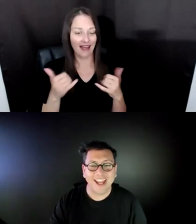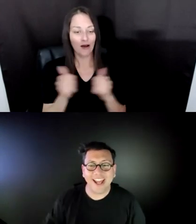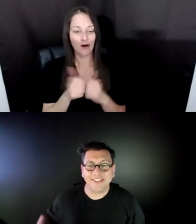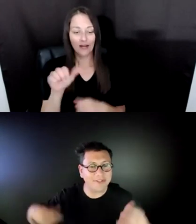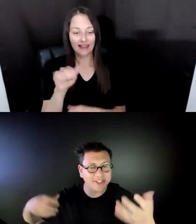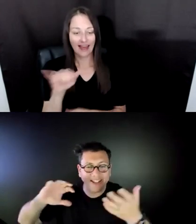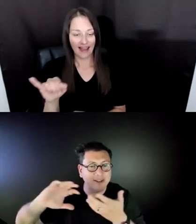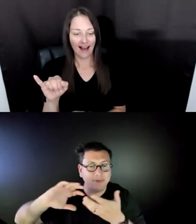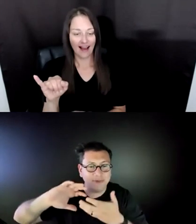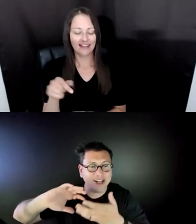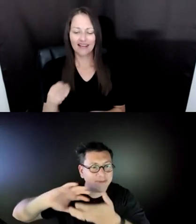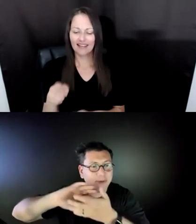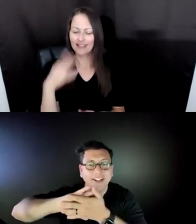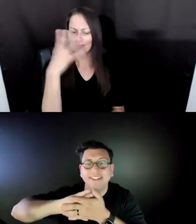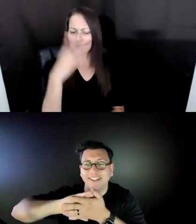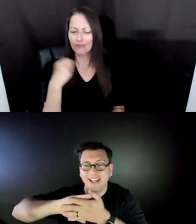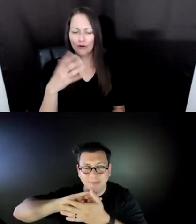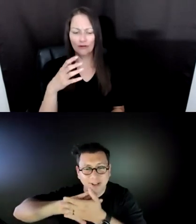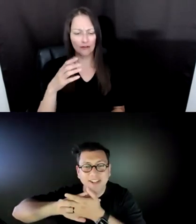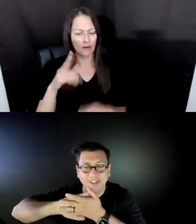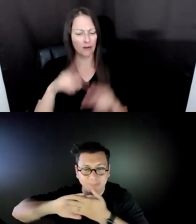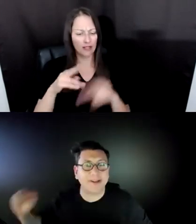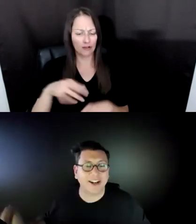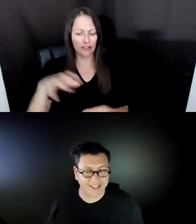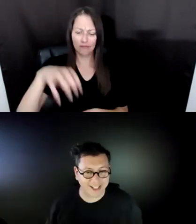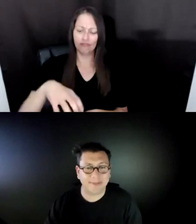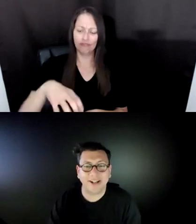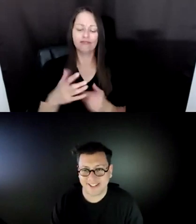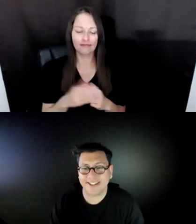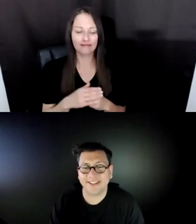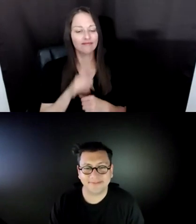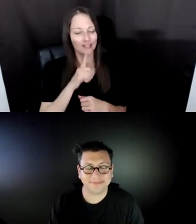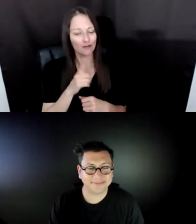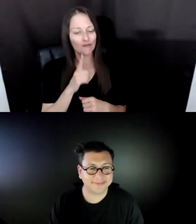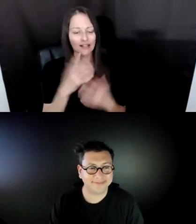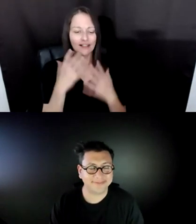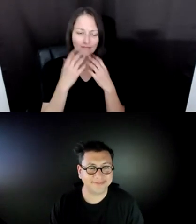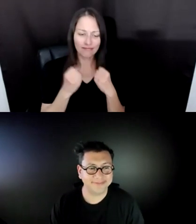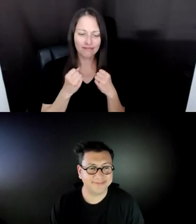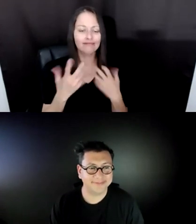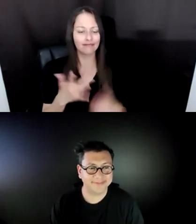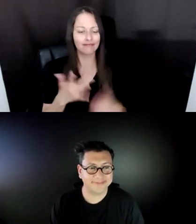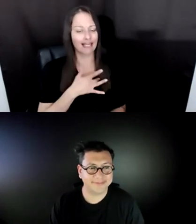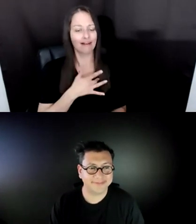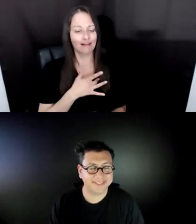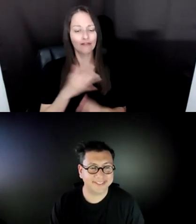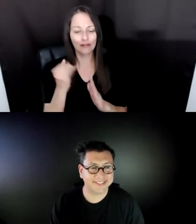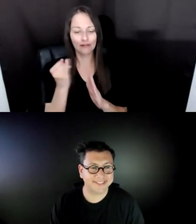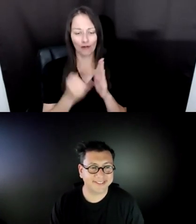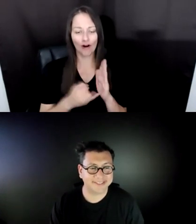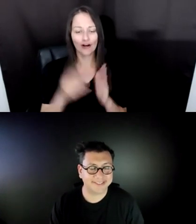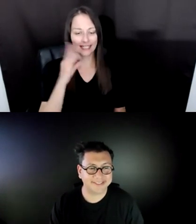THAT WAS I THINK A VERY POETIC AND A MEANINGFUL PUBLIC ART EXPERIENCE. RIGHT. AND ELEANOR, IN